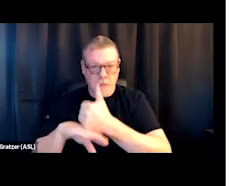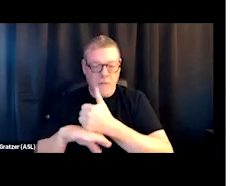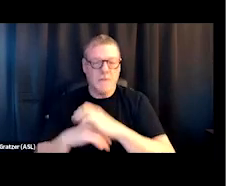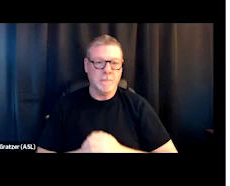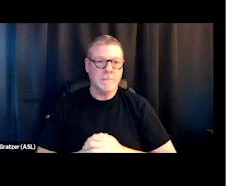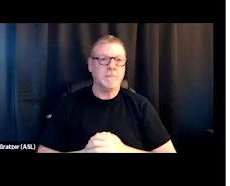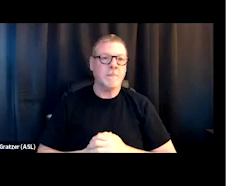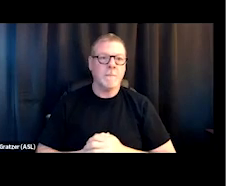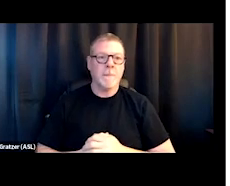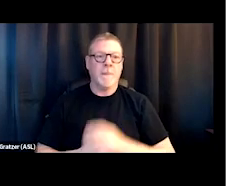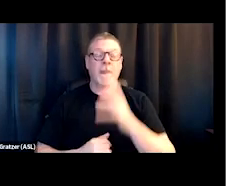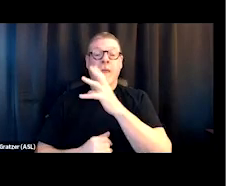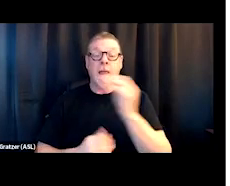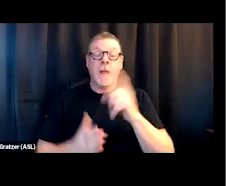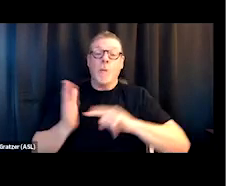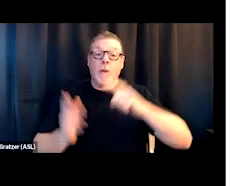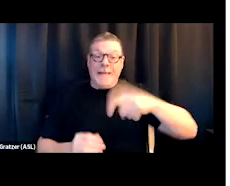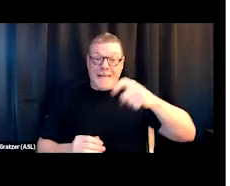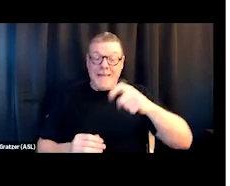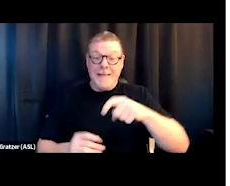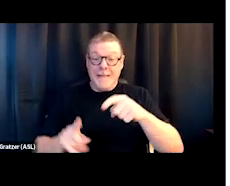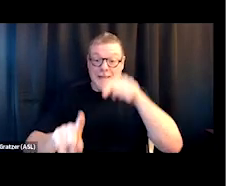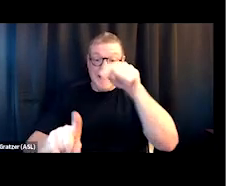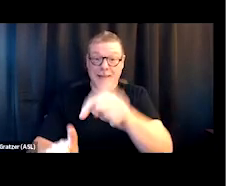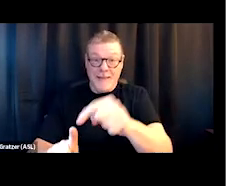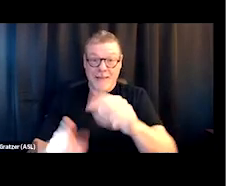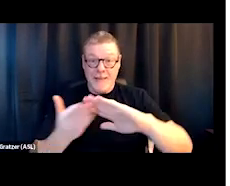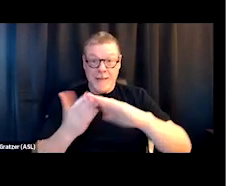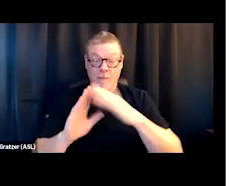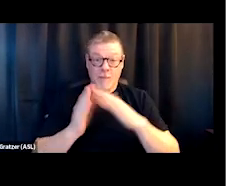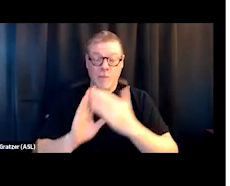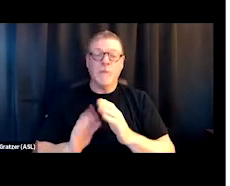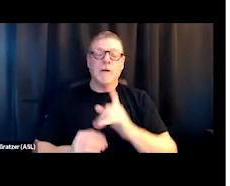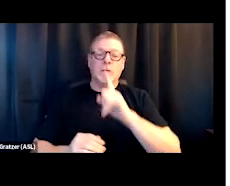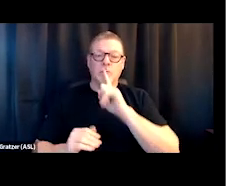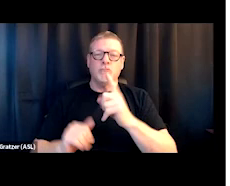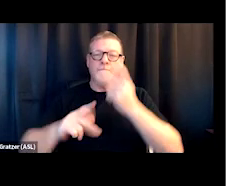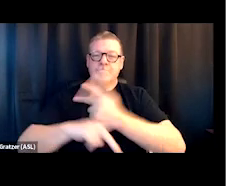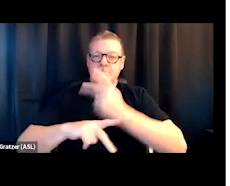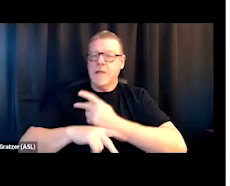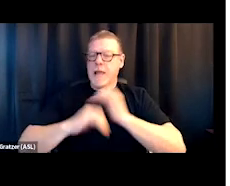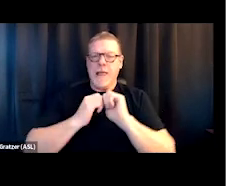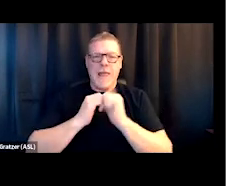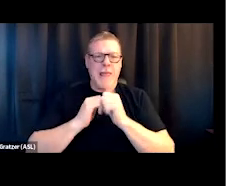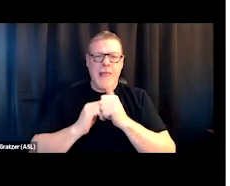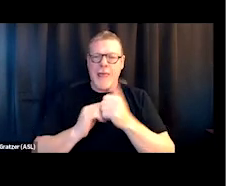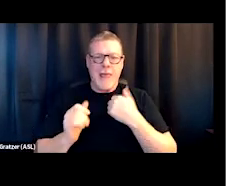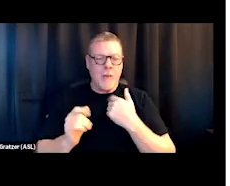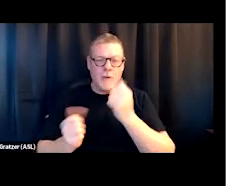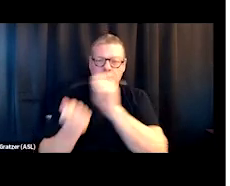And what was needed, what's been needed in the community, and they were really trying to figure out how are we gonna repurpose this, what are we gonna do with it?